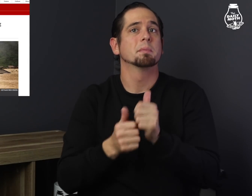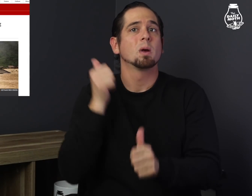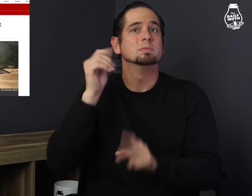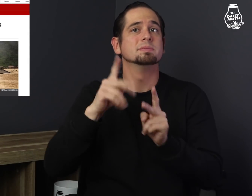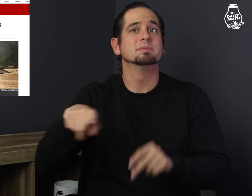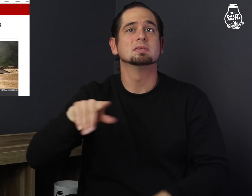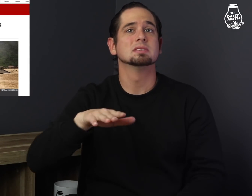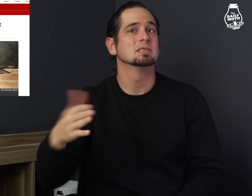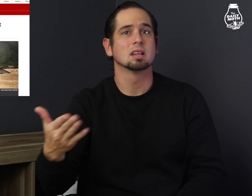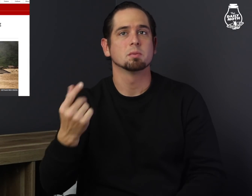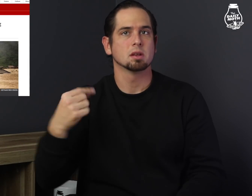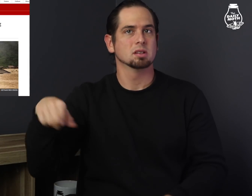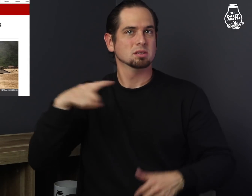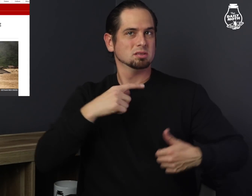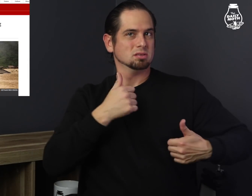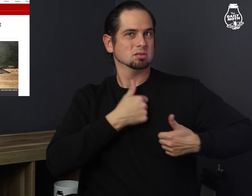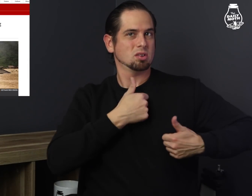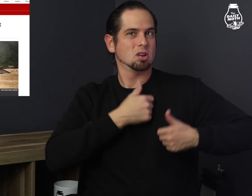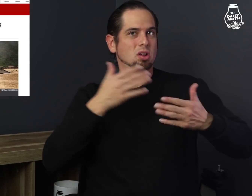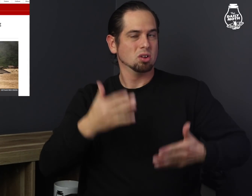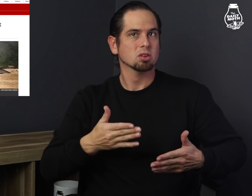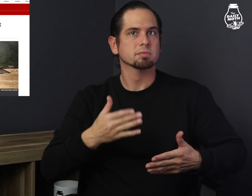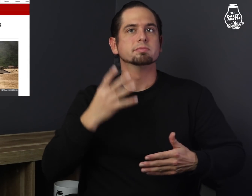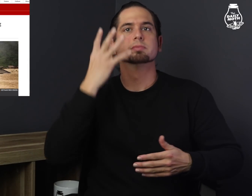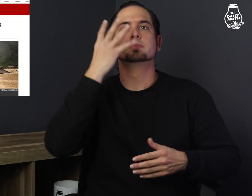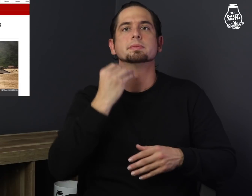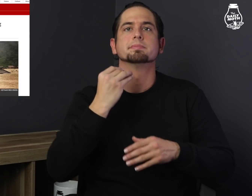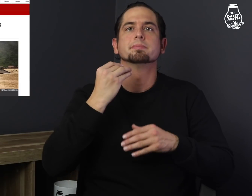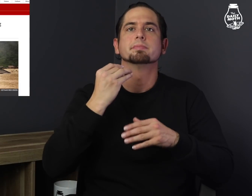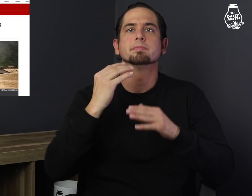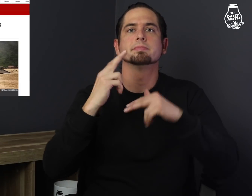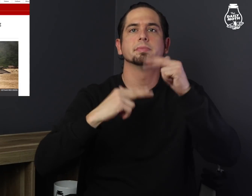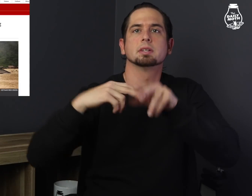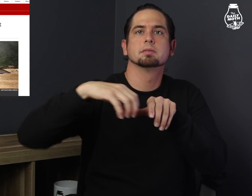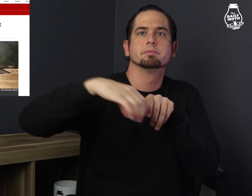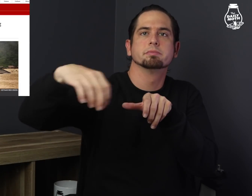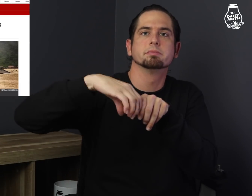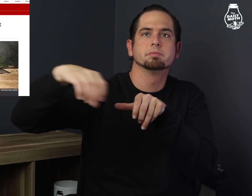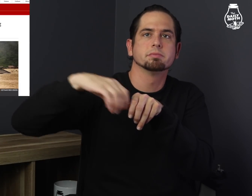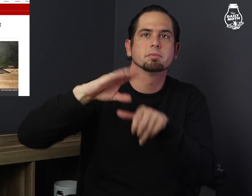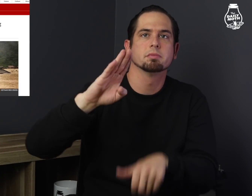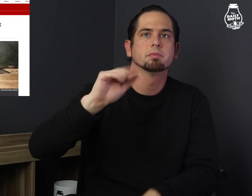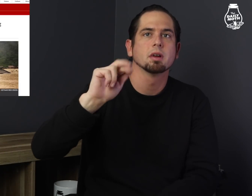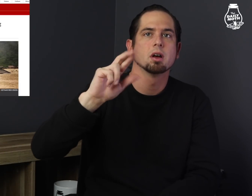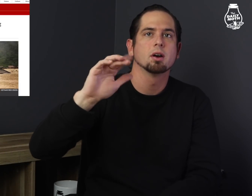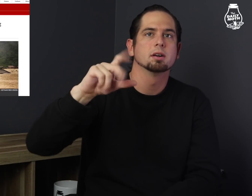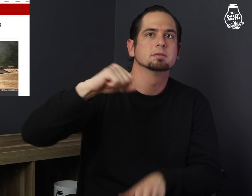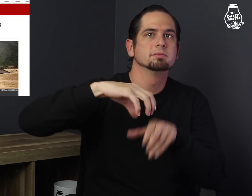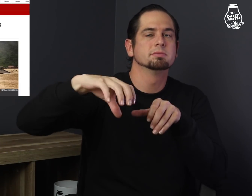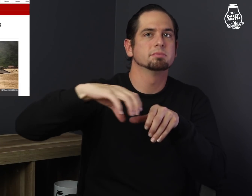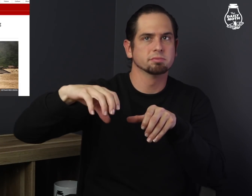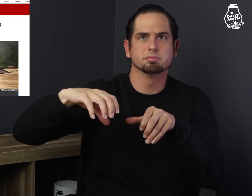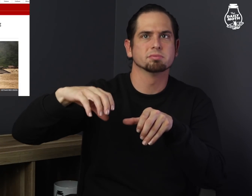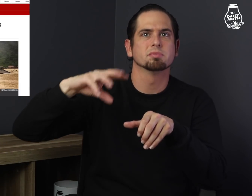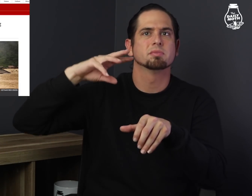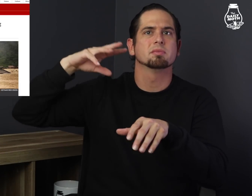Most of the dead were soldiers whose barracks were buried